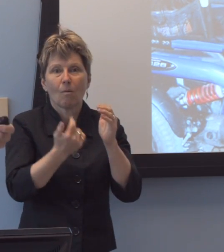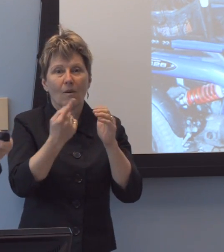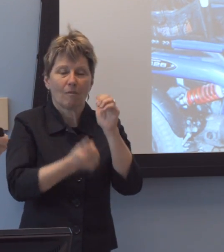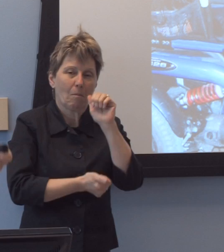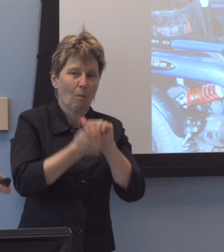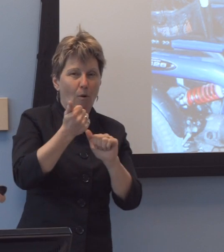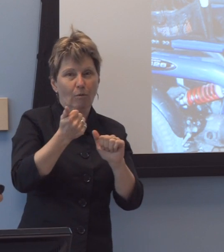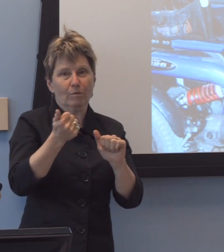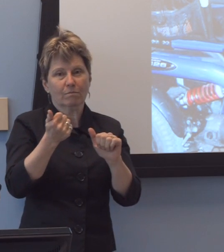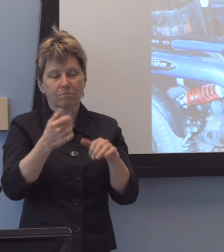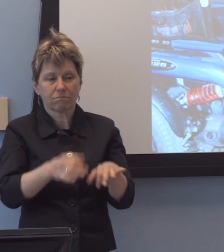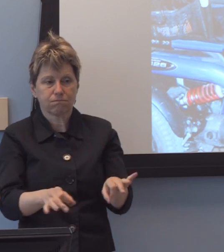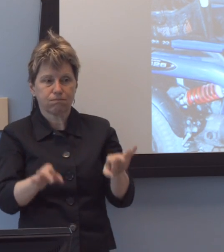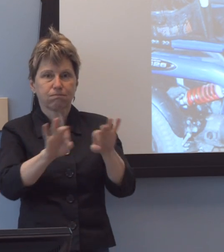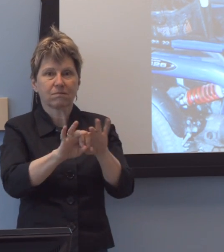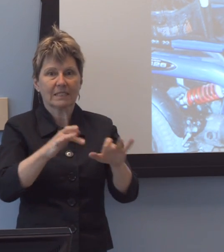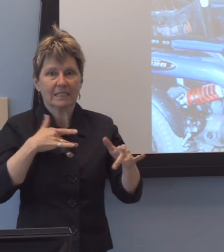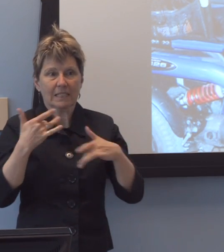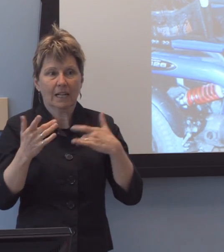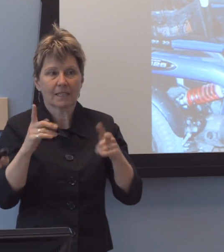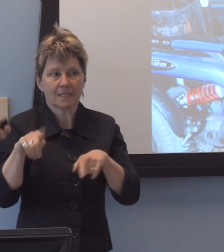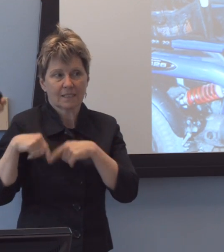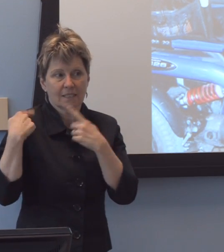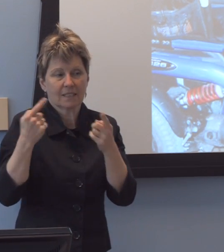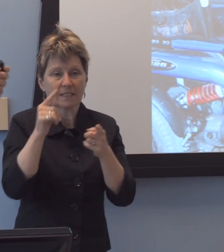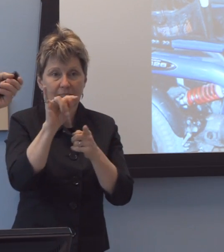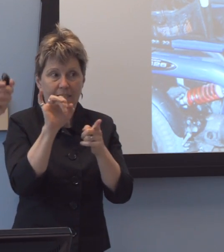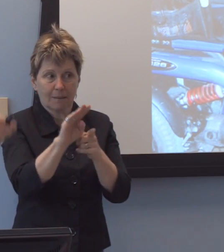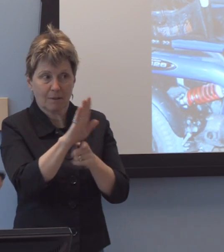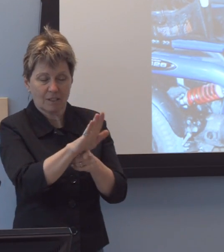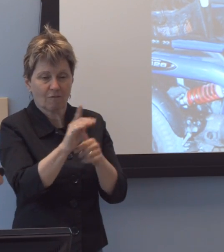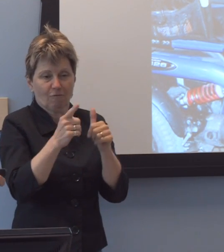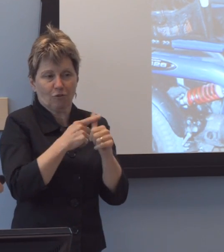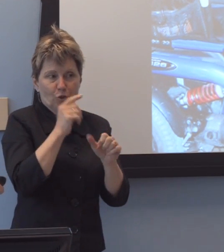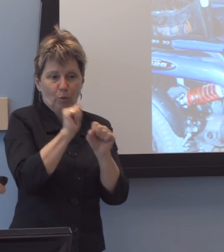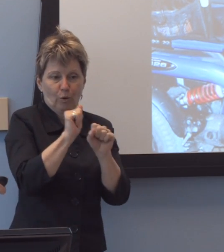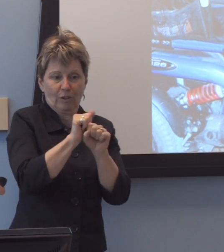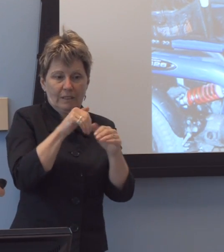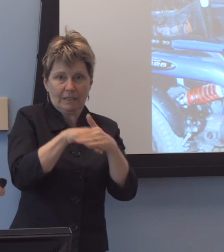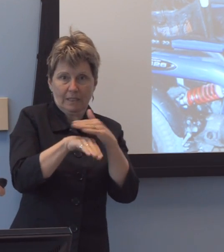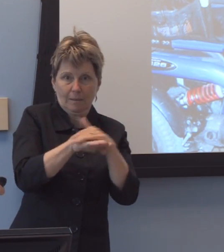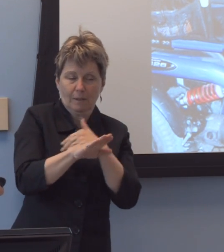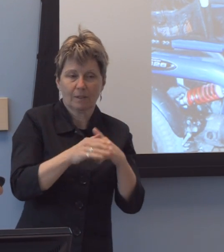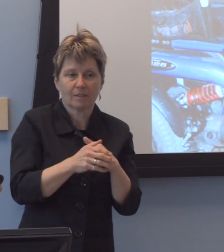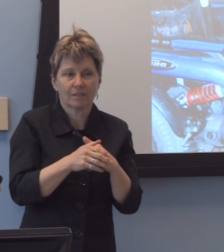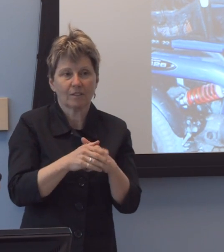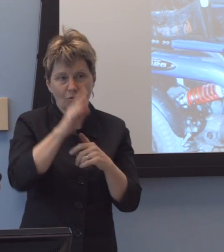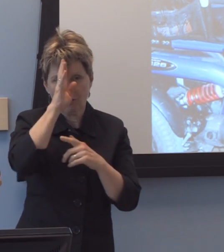since Tim's seminal work in architectural accessibility to create a wireless elevator control system